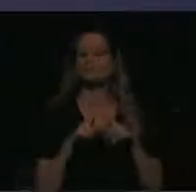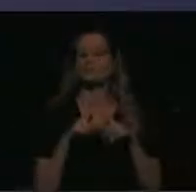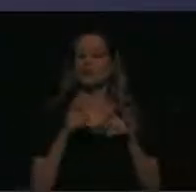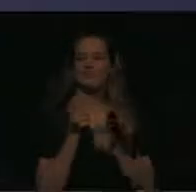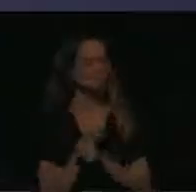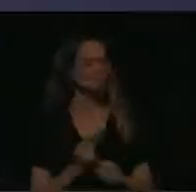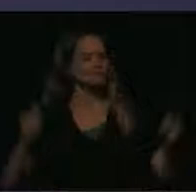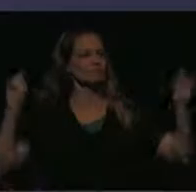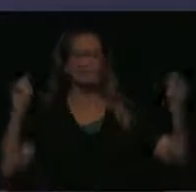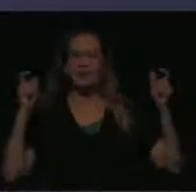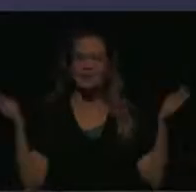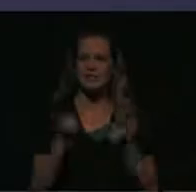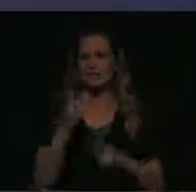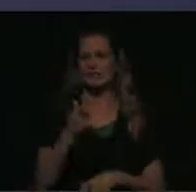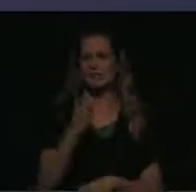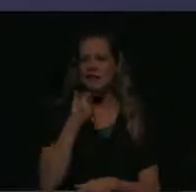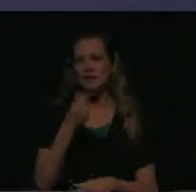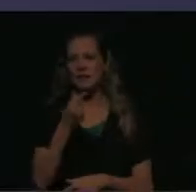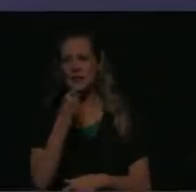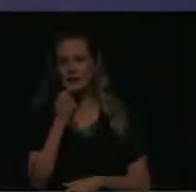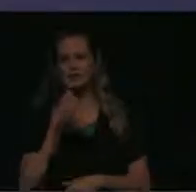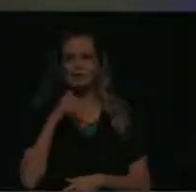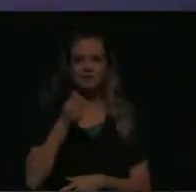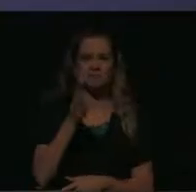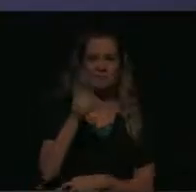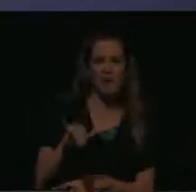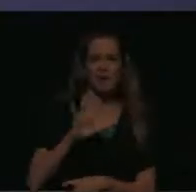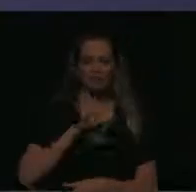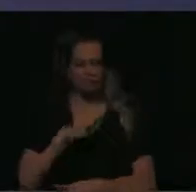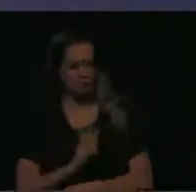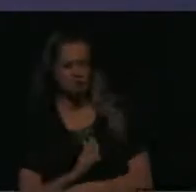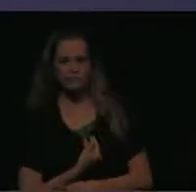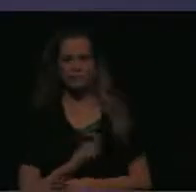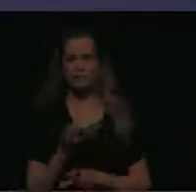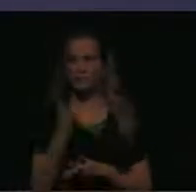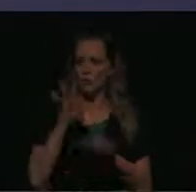lesbian, gay, bi transsexual, transgender, intersex, two-spirited, queer, questioning